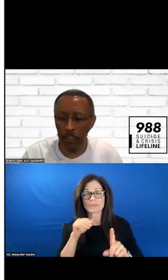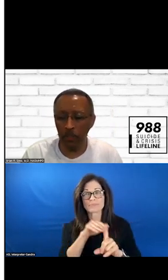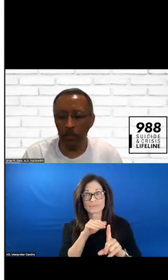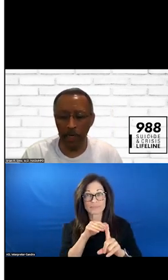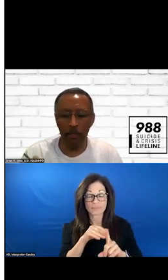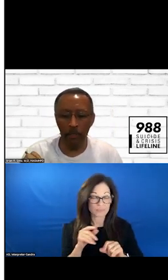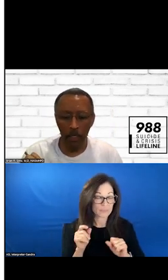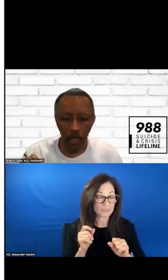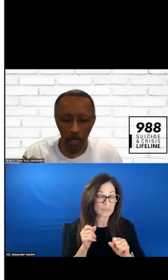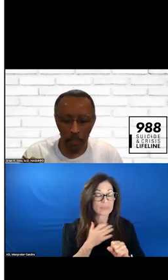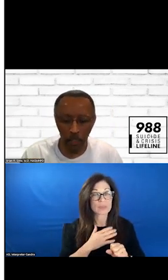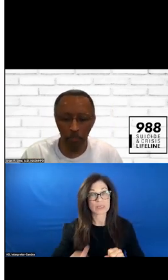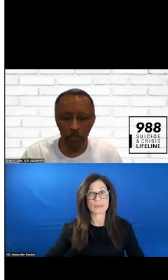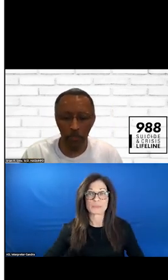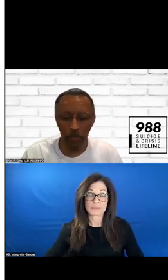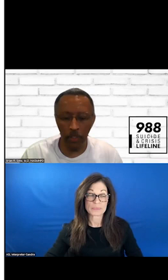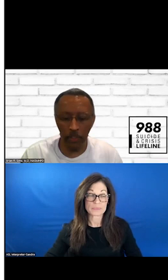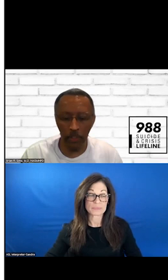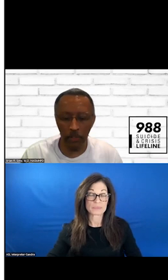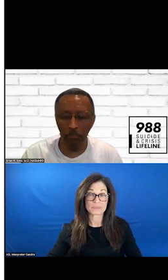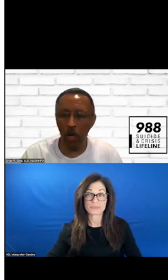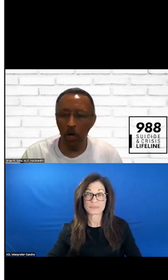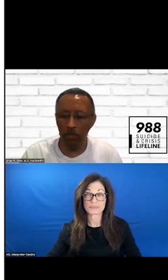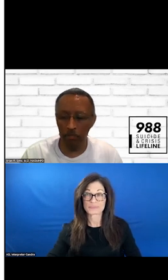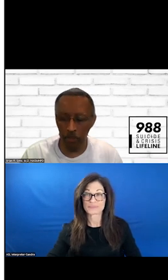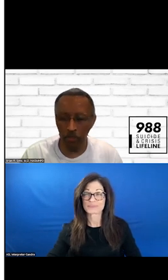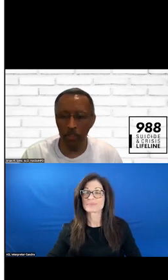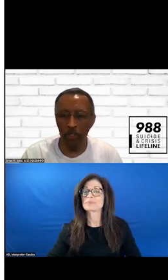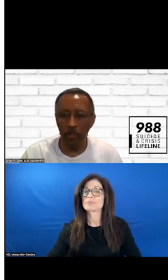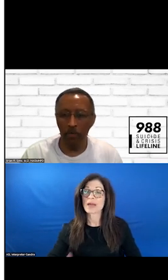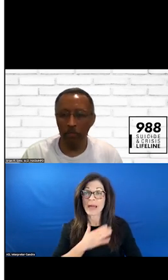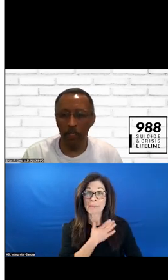WOULD BE SO KIND TO KEEP YOUR SYSTEMS ON MUTE. WE HAVE BEEN